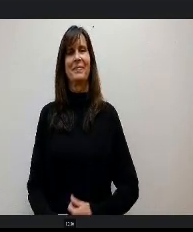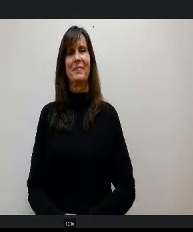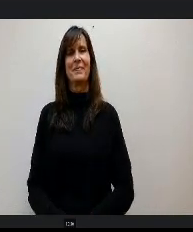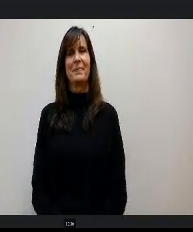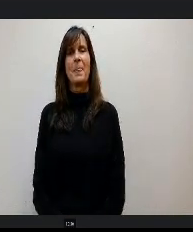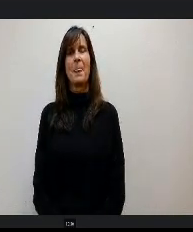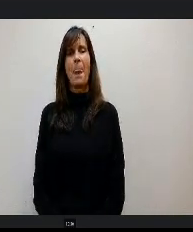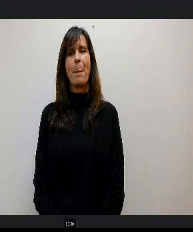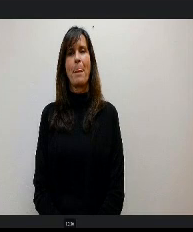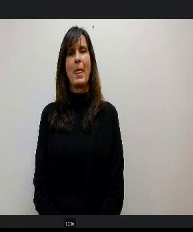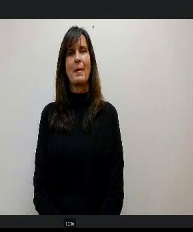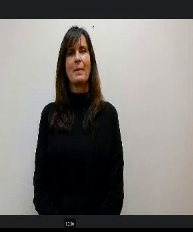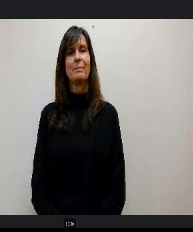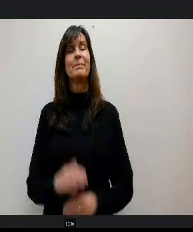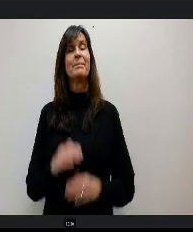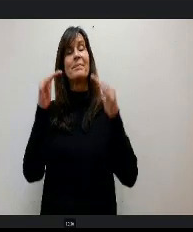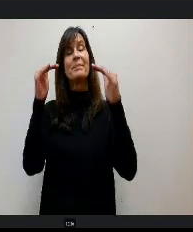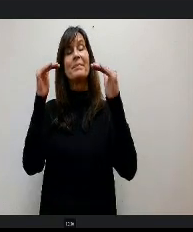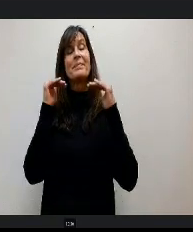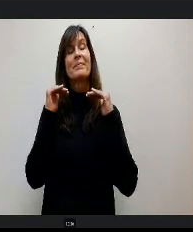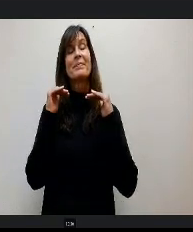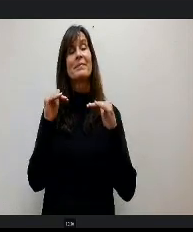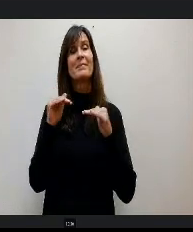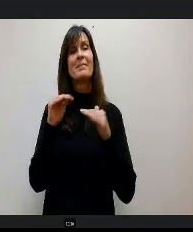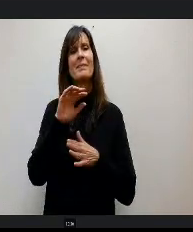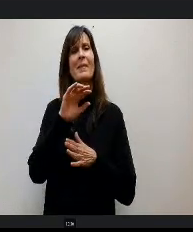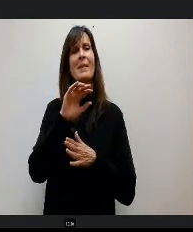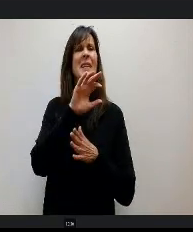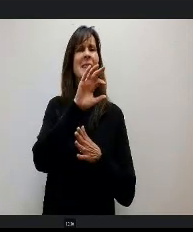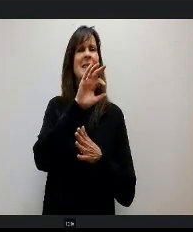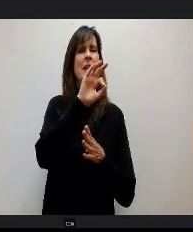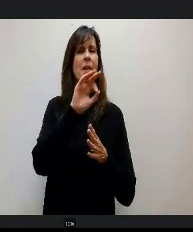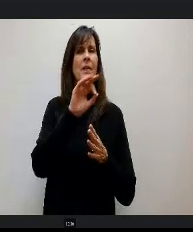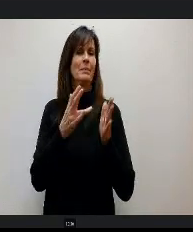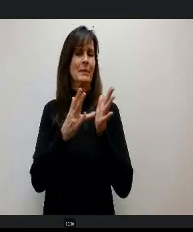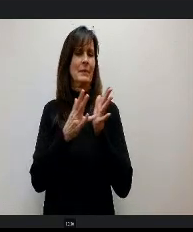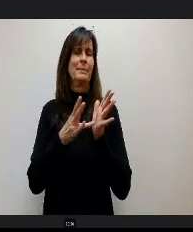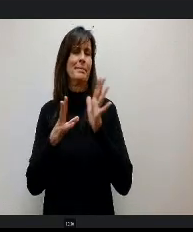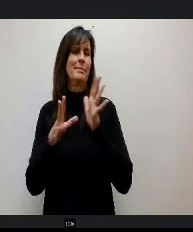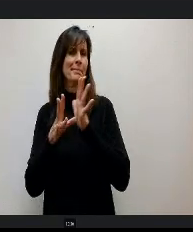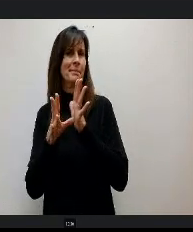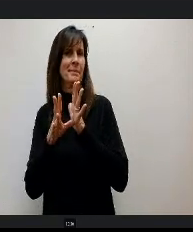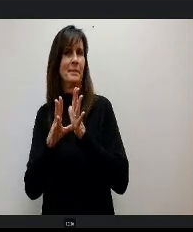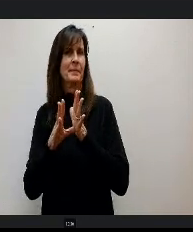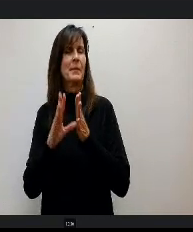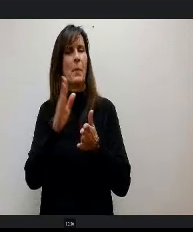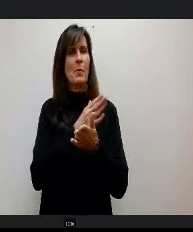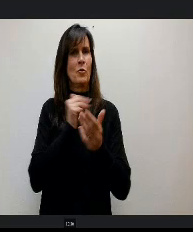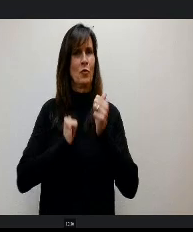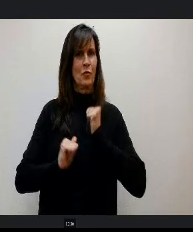OK, next up is going to be our 9th through 12th musical group and Ms. Kirk is going to be leading the charge in that and we got some students here for